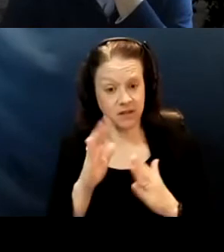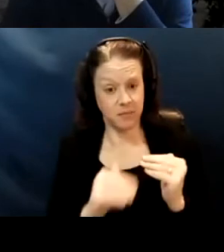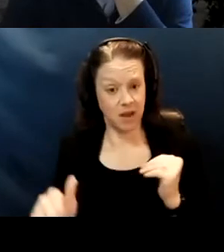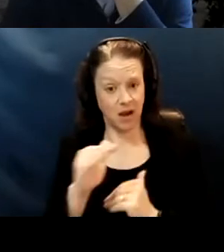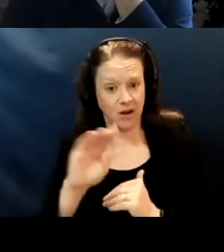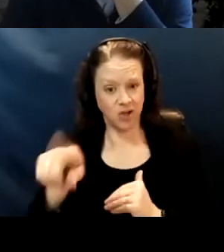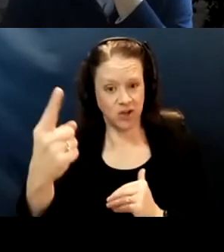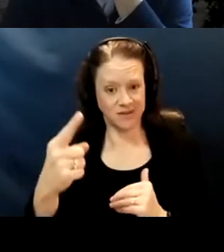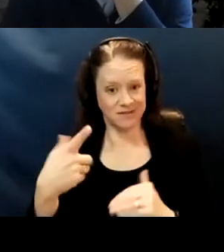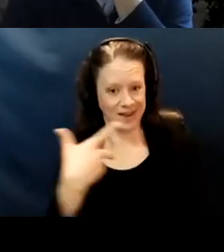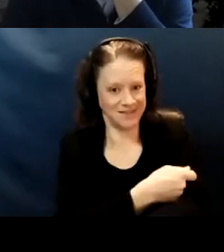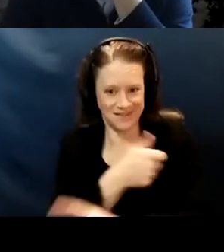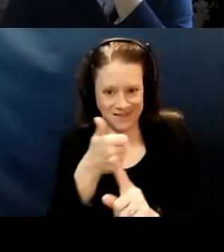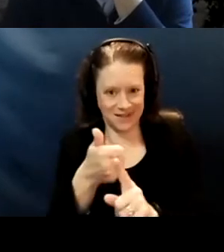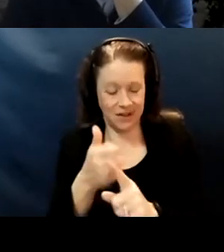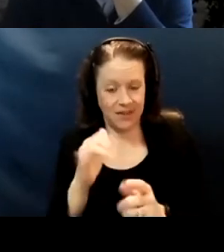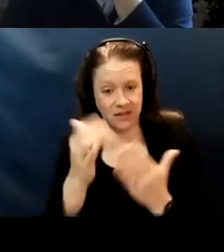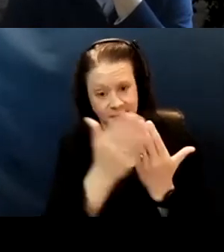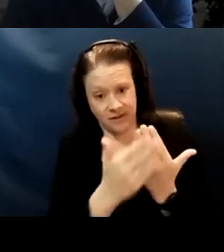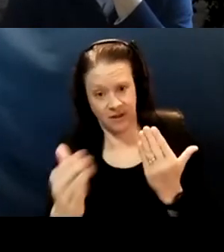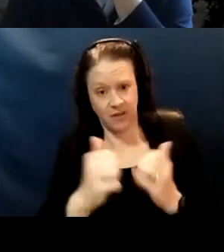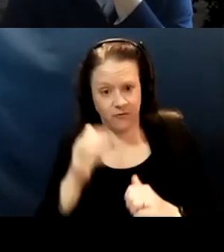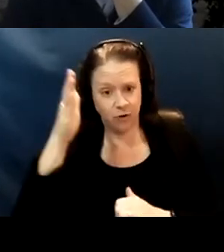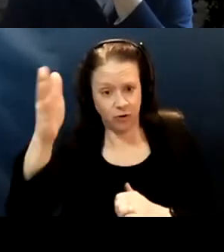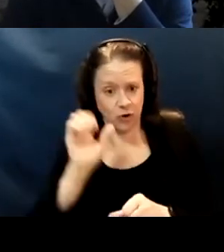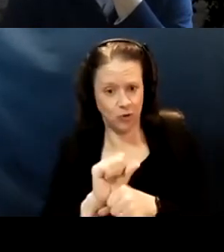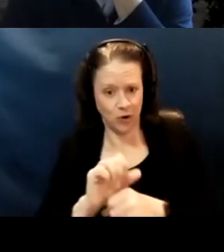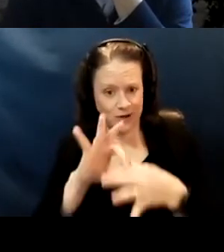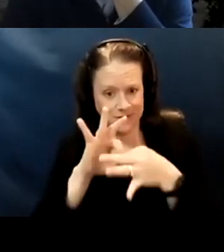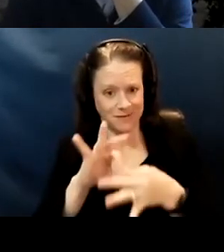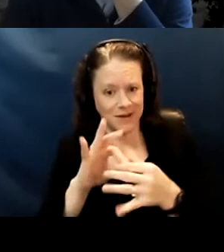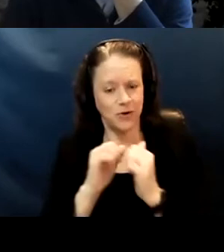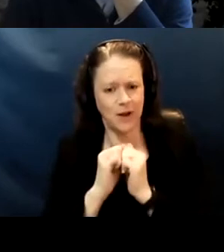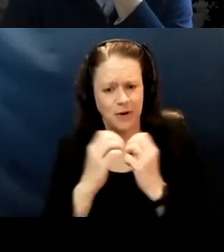This is, you know, our future and working together on so many different levels and ways.